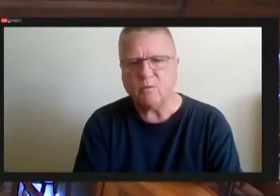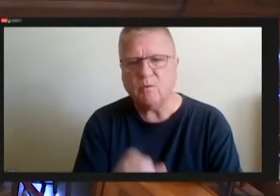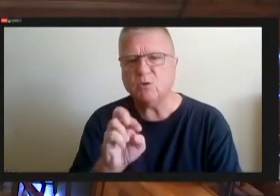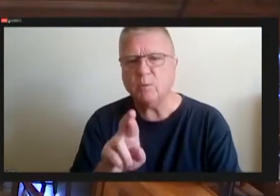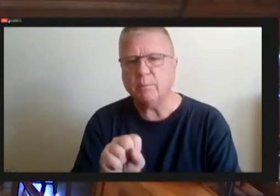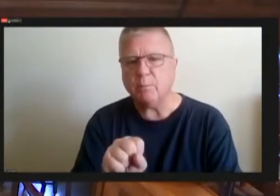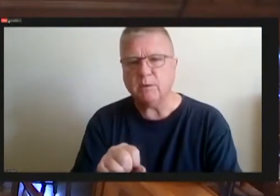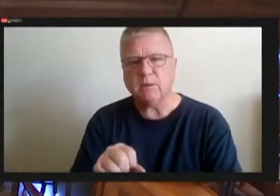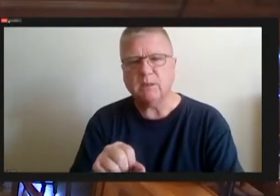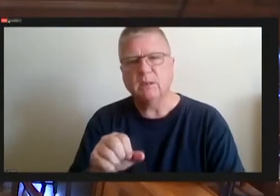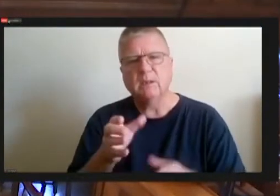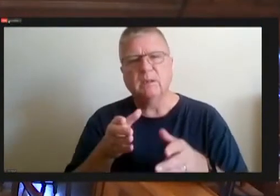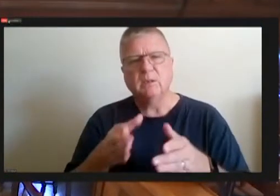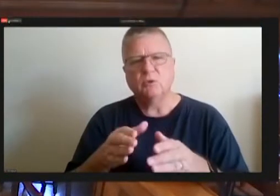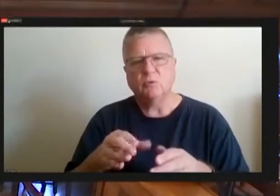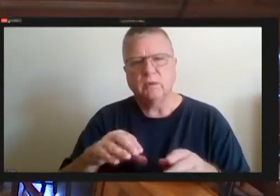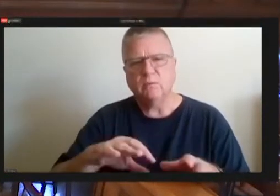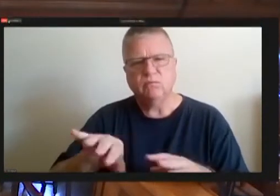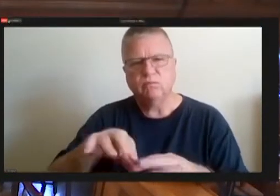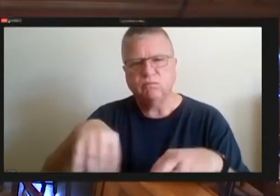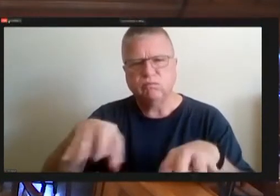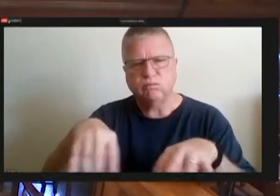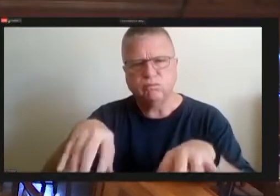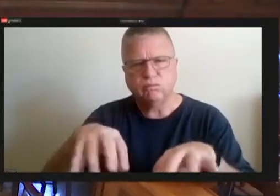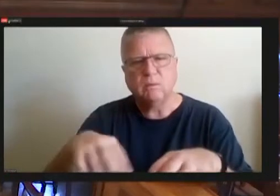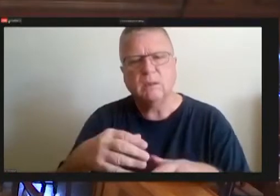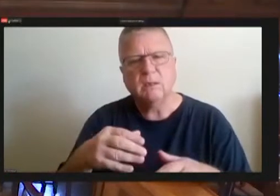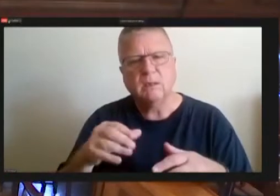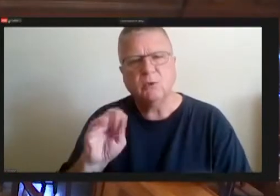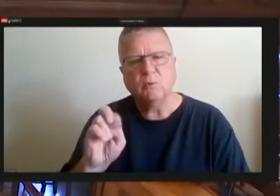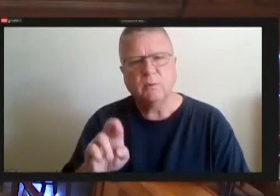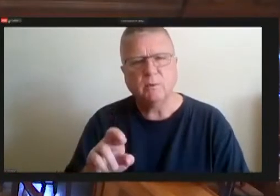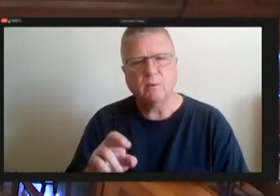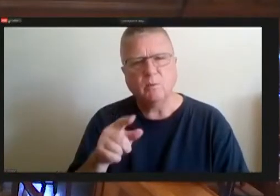And the optional lease, because at this breaks down and it becomes like a headache people's